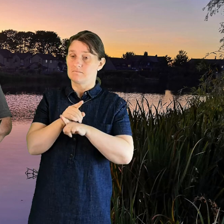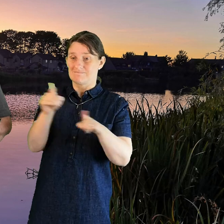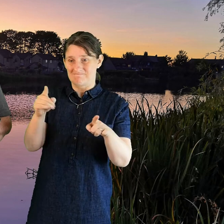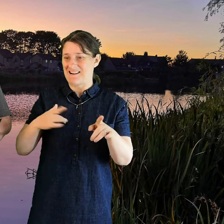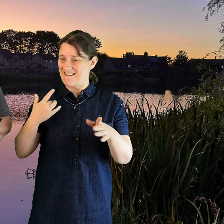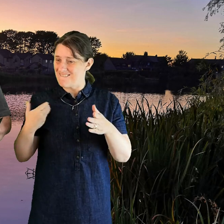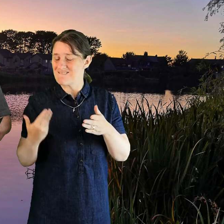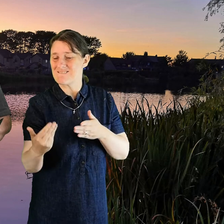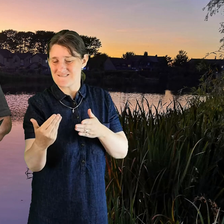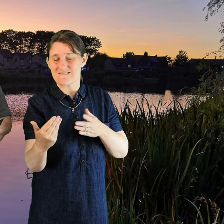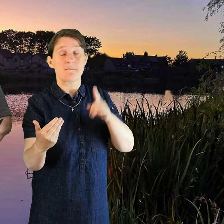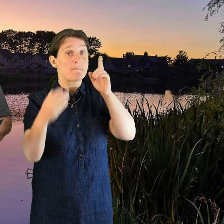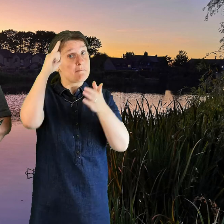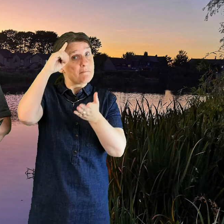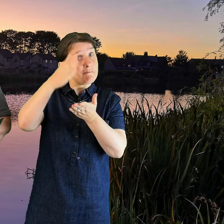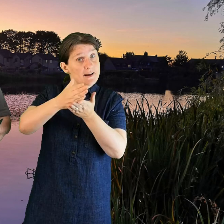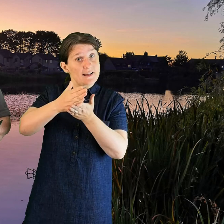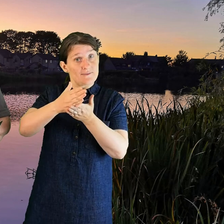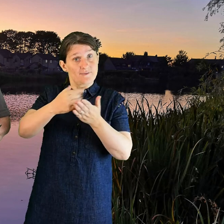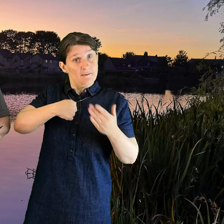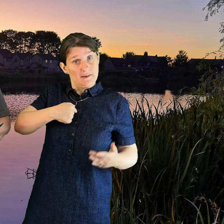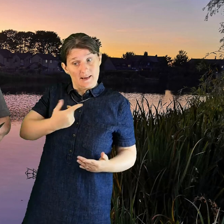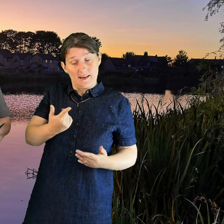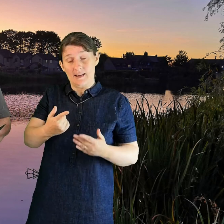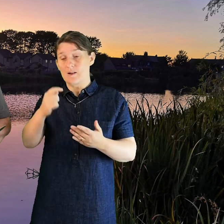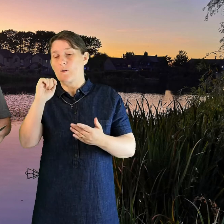and believes in Me will never die